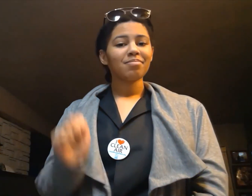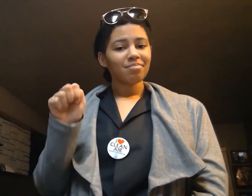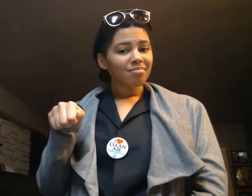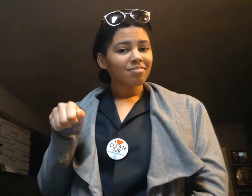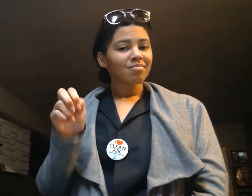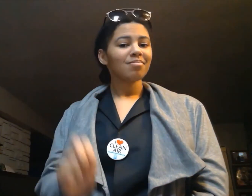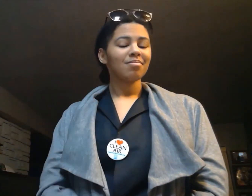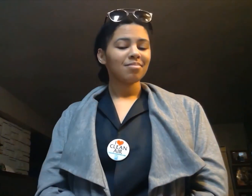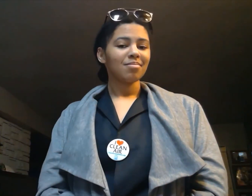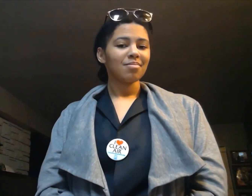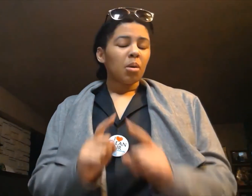Yeah